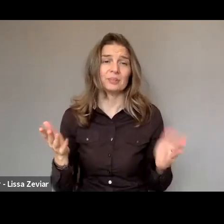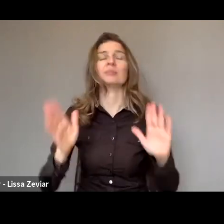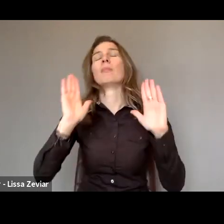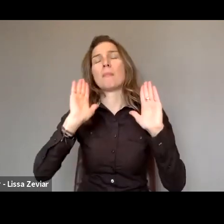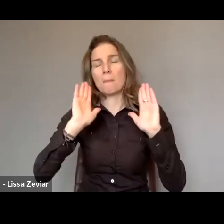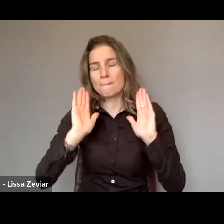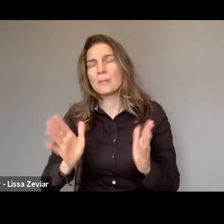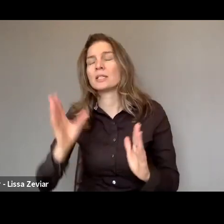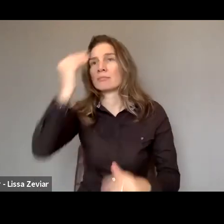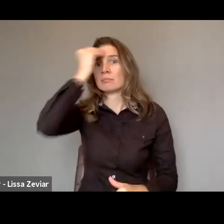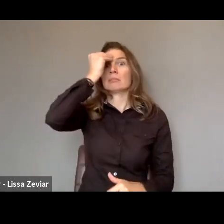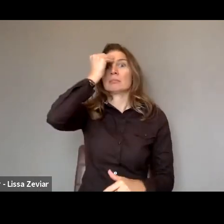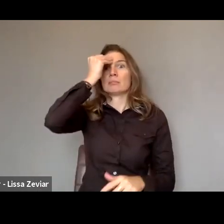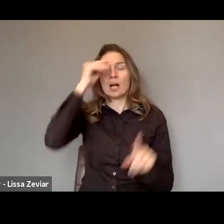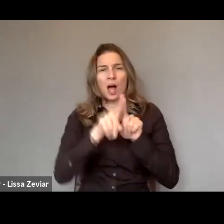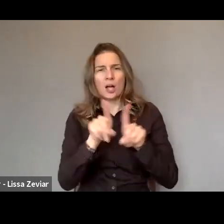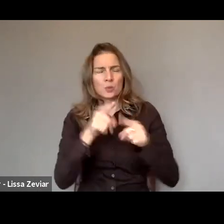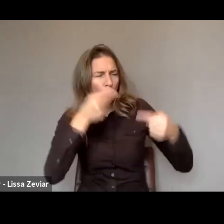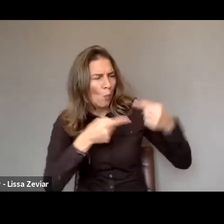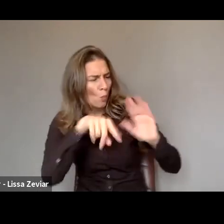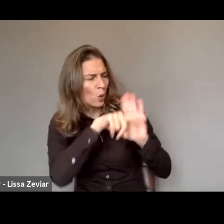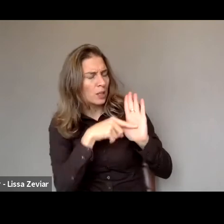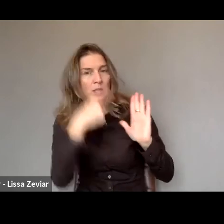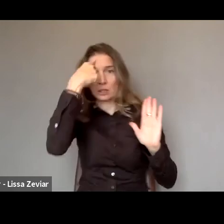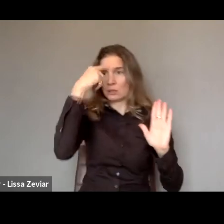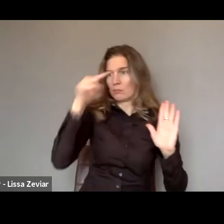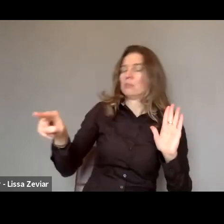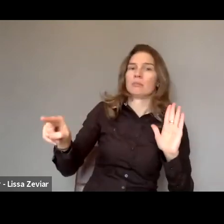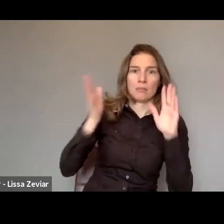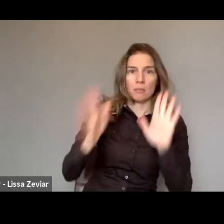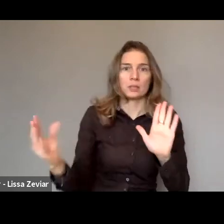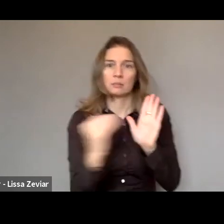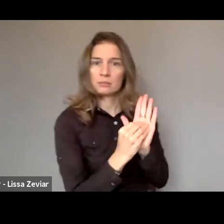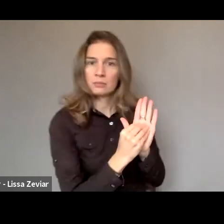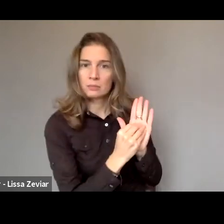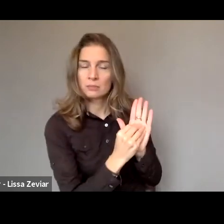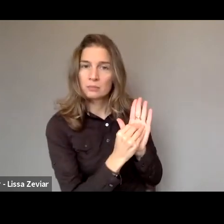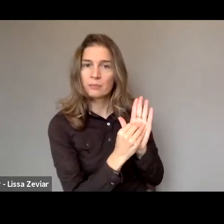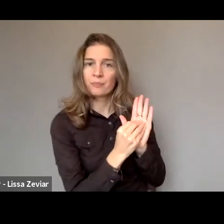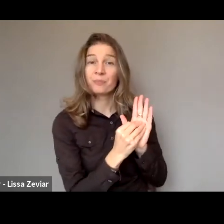but recognizing that domestic violence against women had significantly gone up.